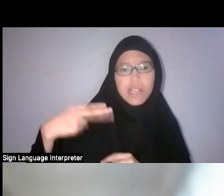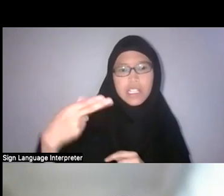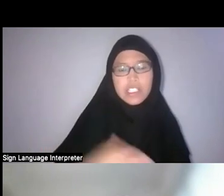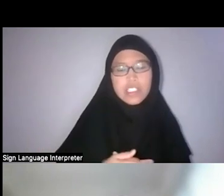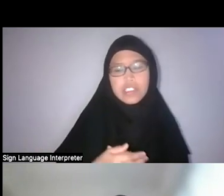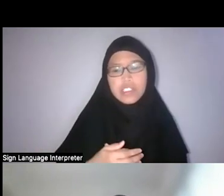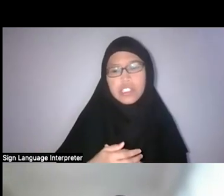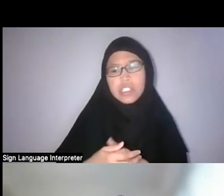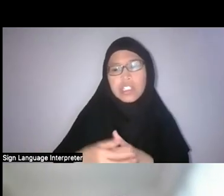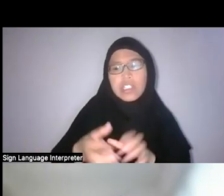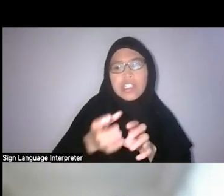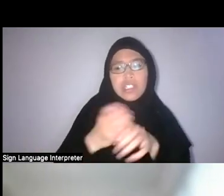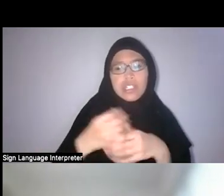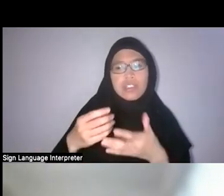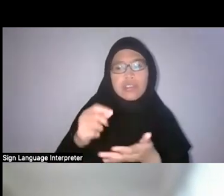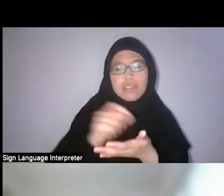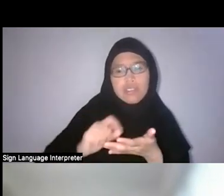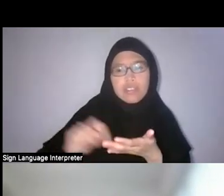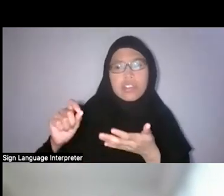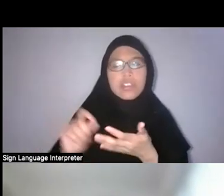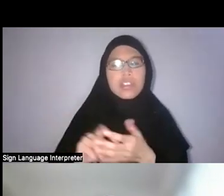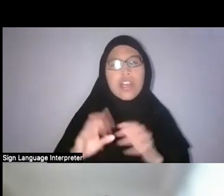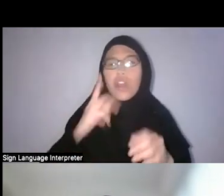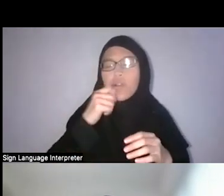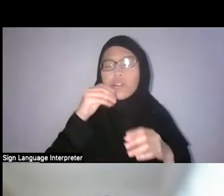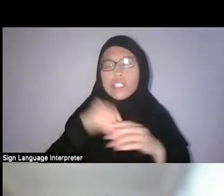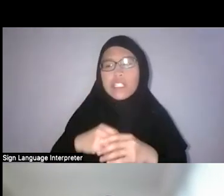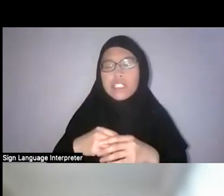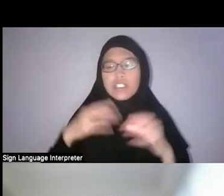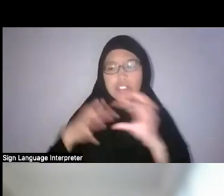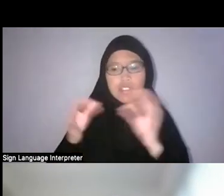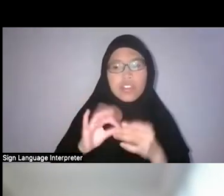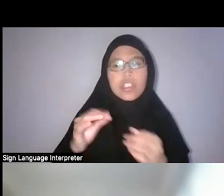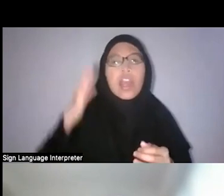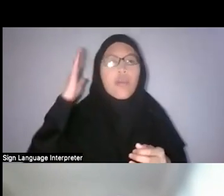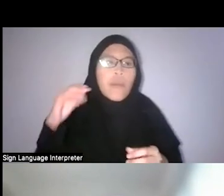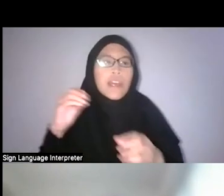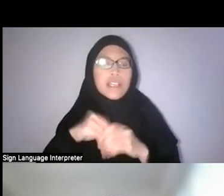and who is in the narrative, and why they are in the narratives, I think that’s very very important.